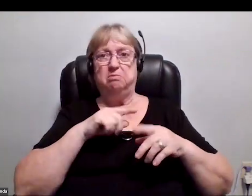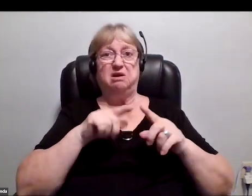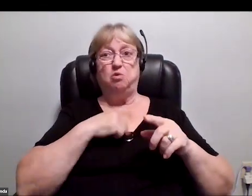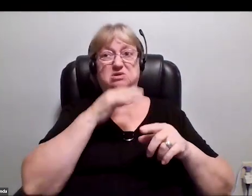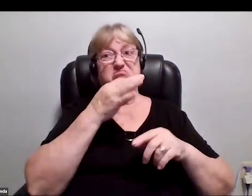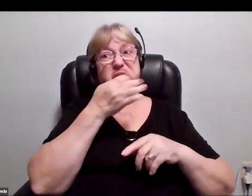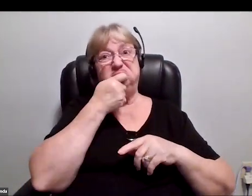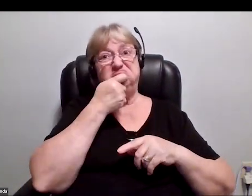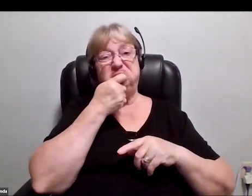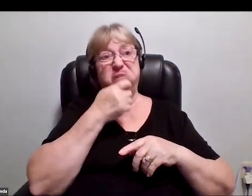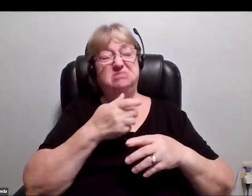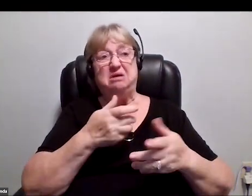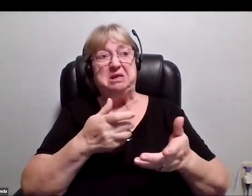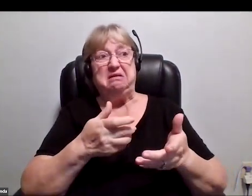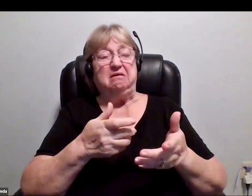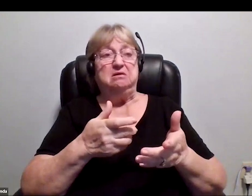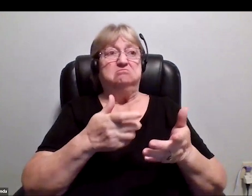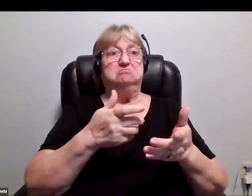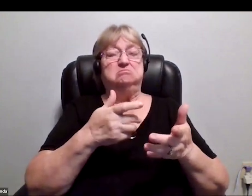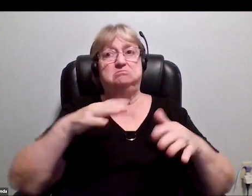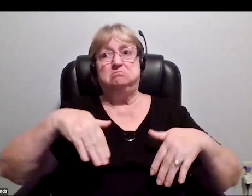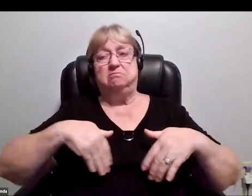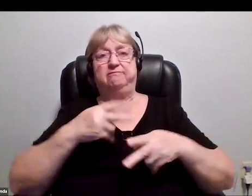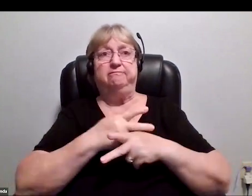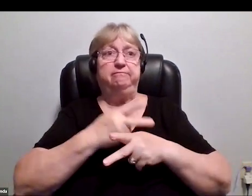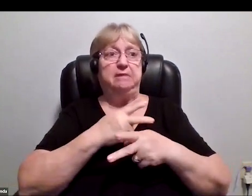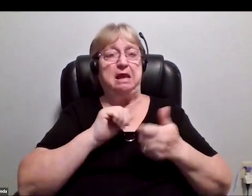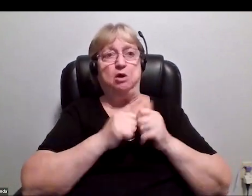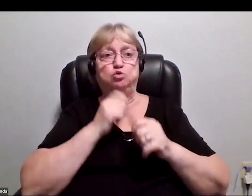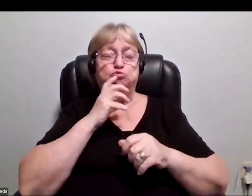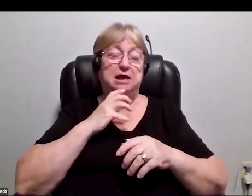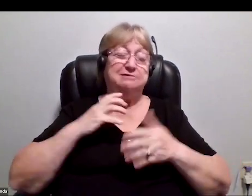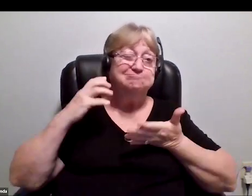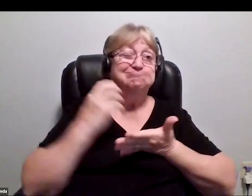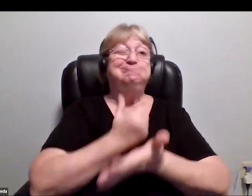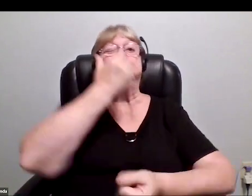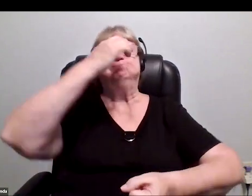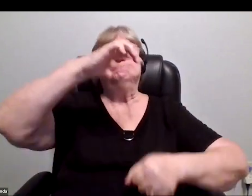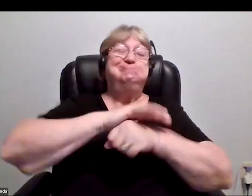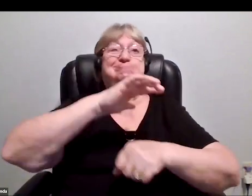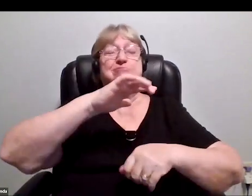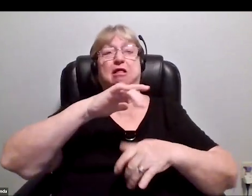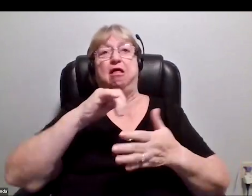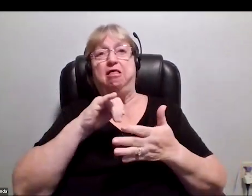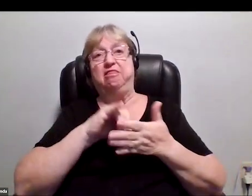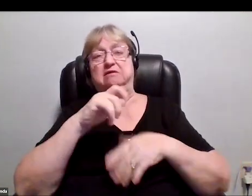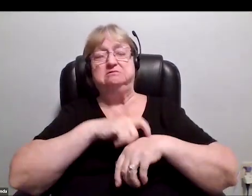they haven't really figured out the training yet of how to maximize your value, your time, how to get the most out of your time there.